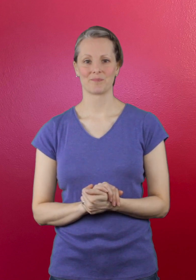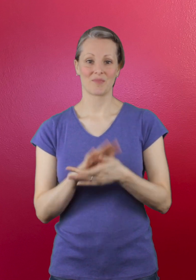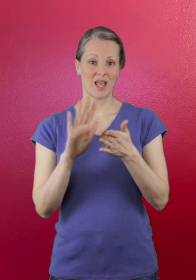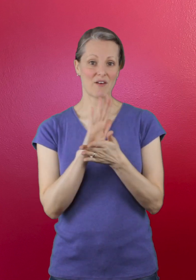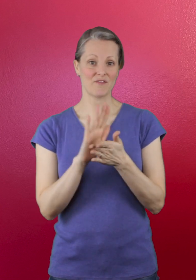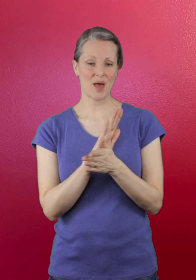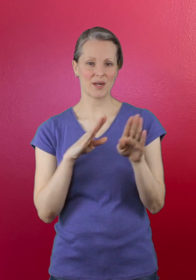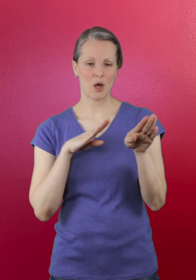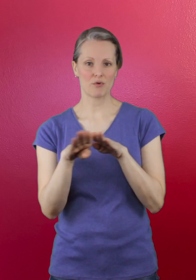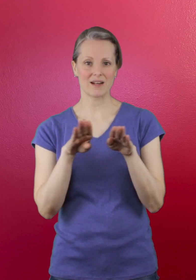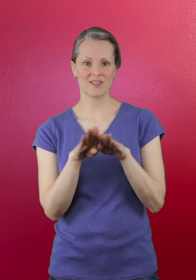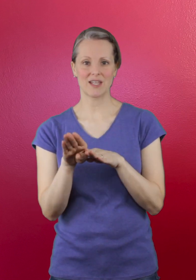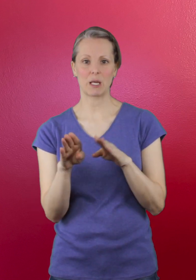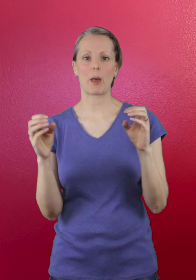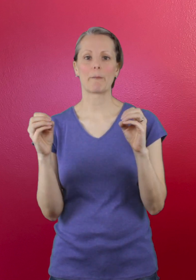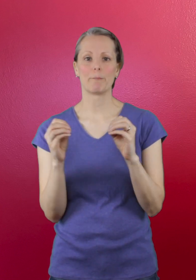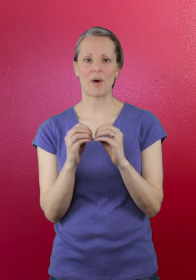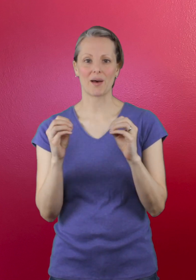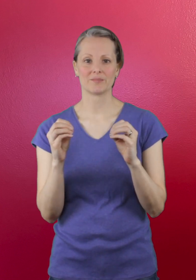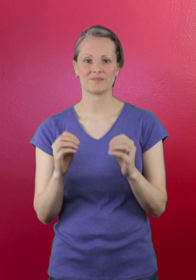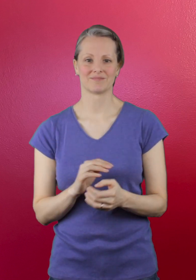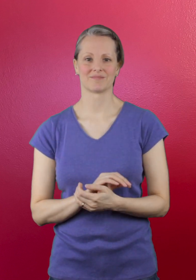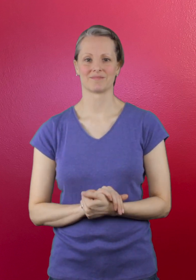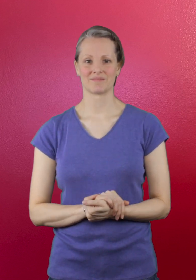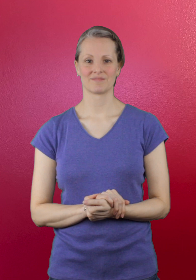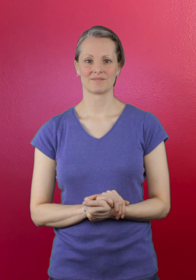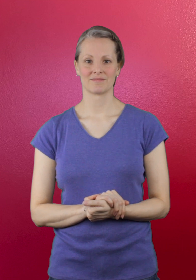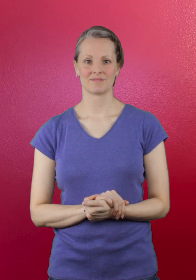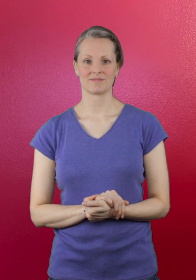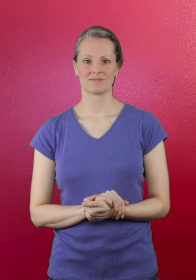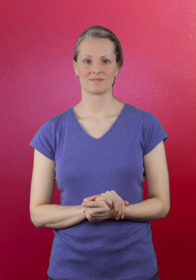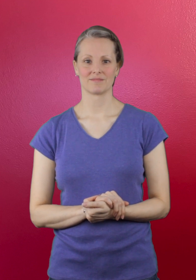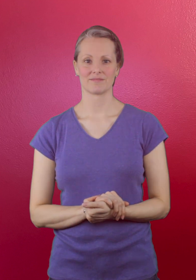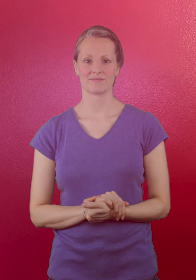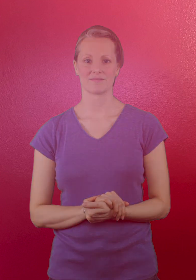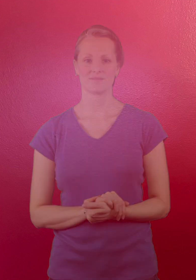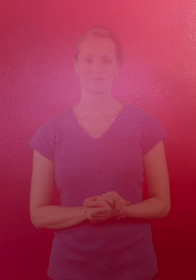have fun practising b